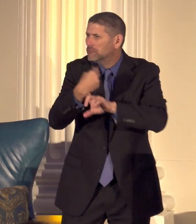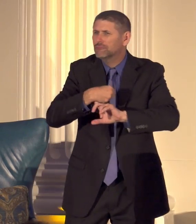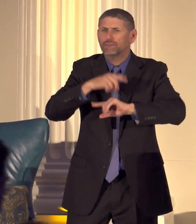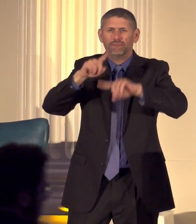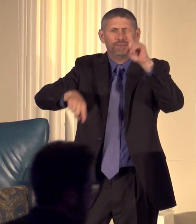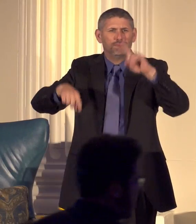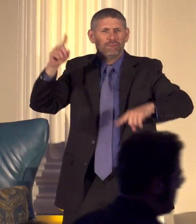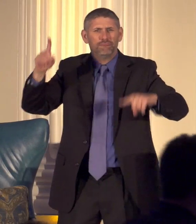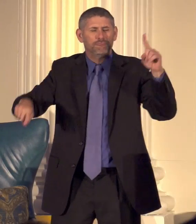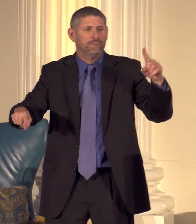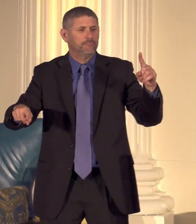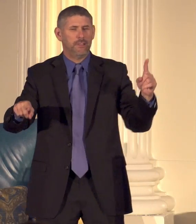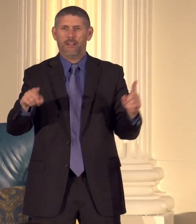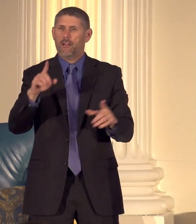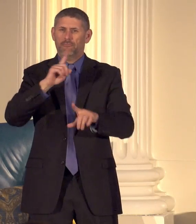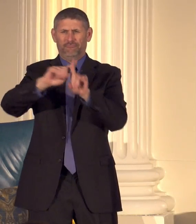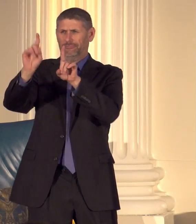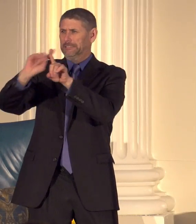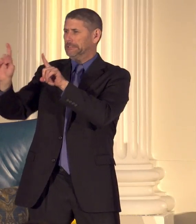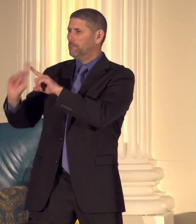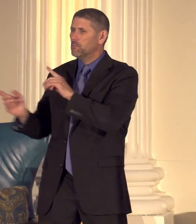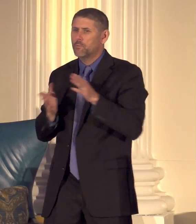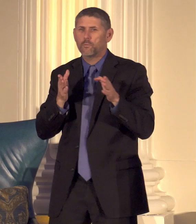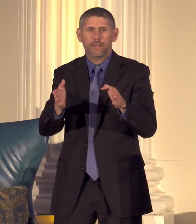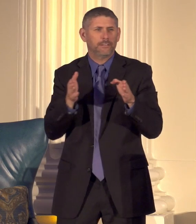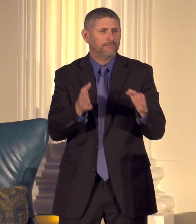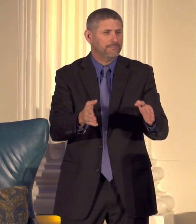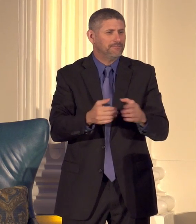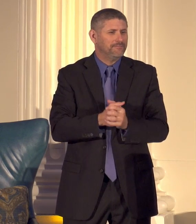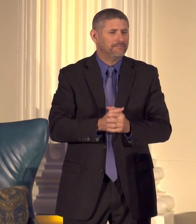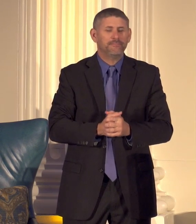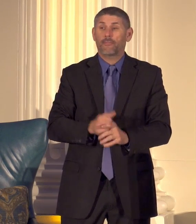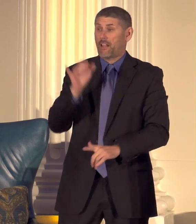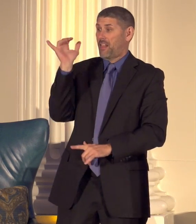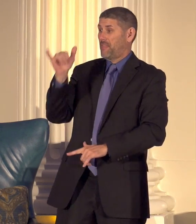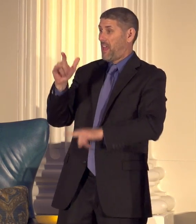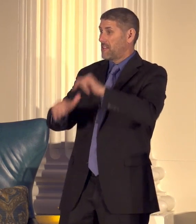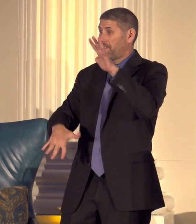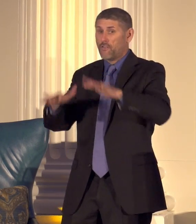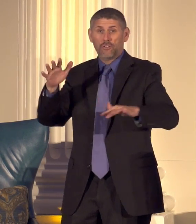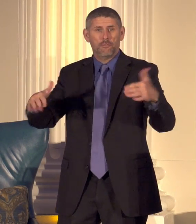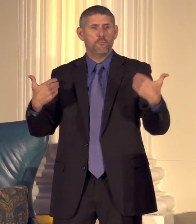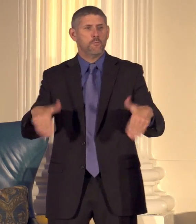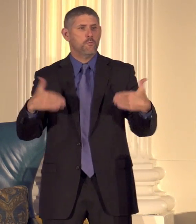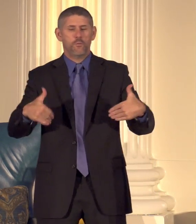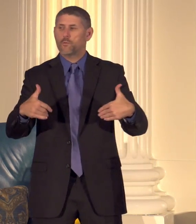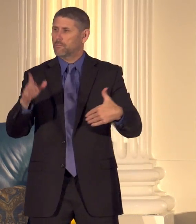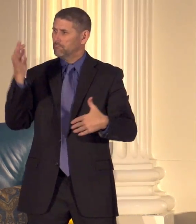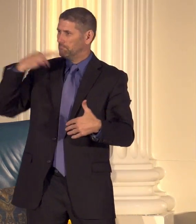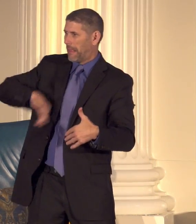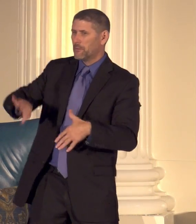diversity in all of its forms such diversity is good for business and it's